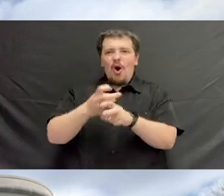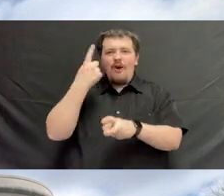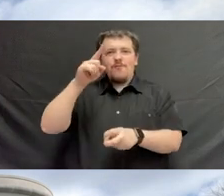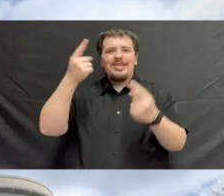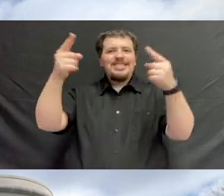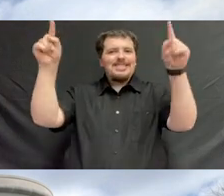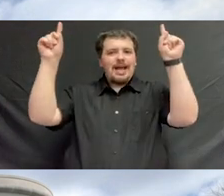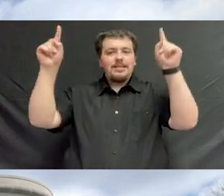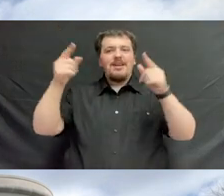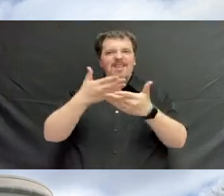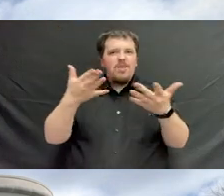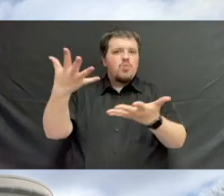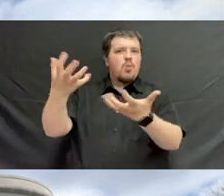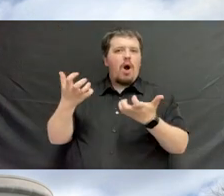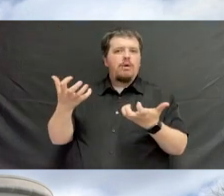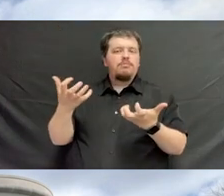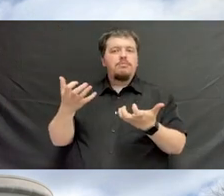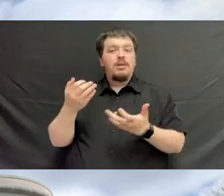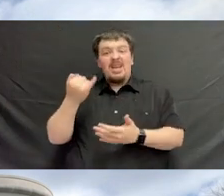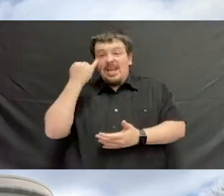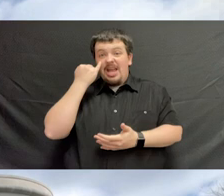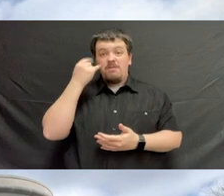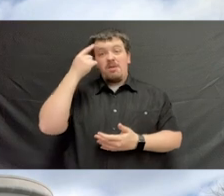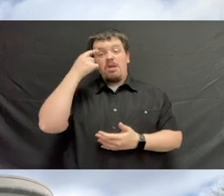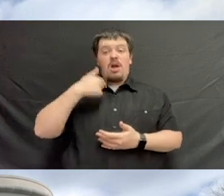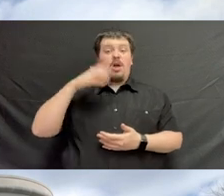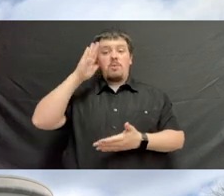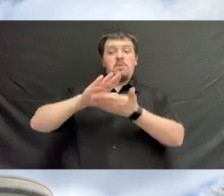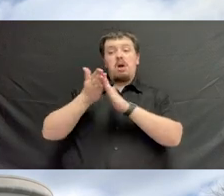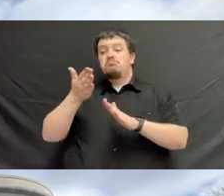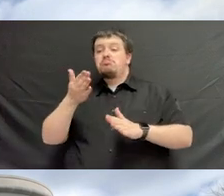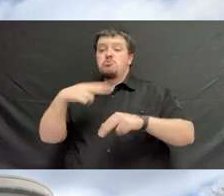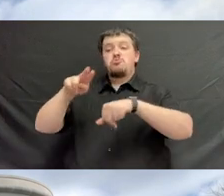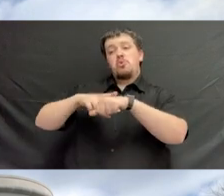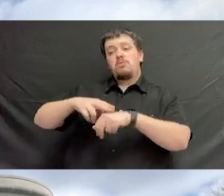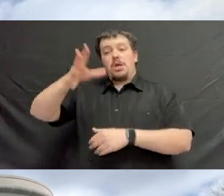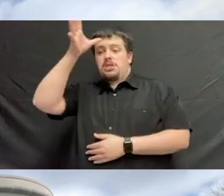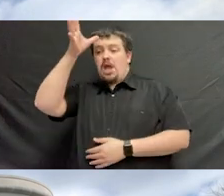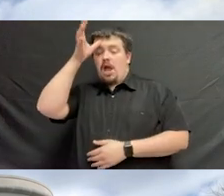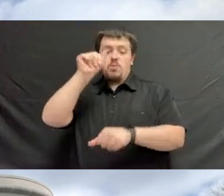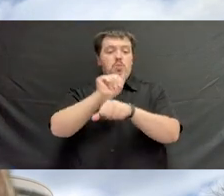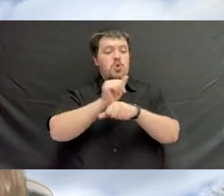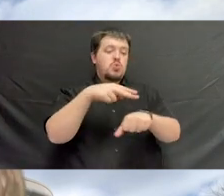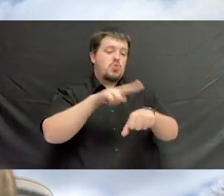and the things that you want. Even if you just think you're gonna be a dad and work a normal job. Well, you're going to have to get up